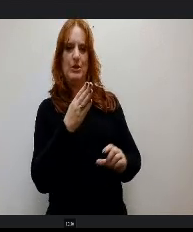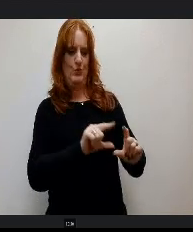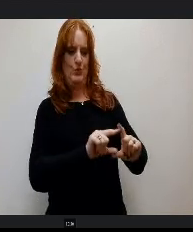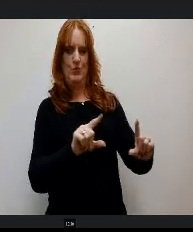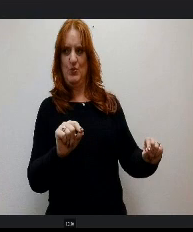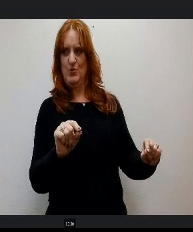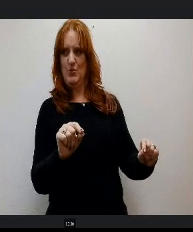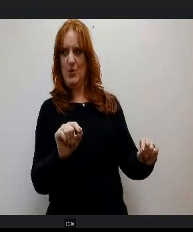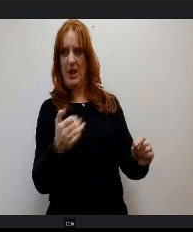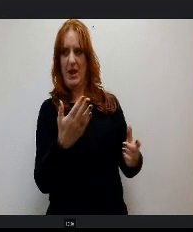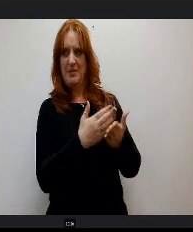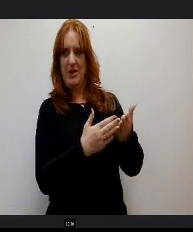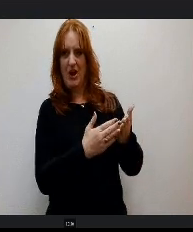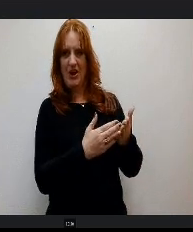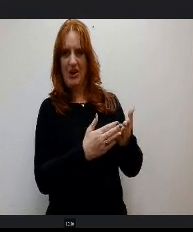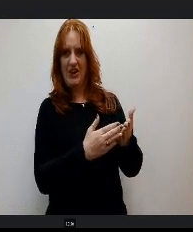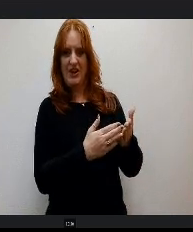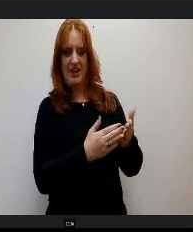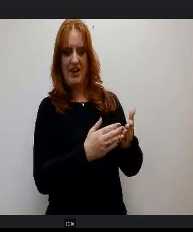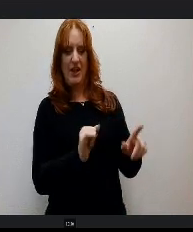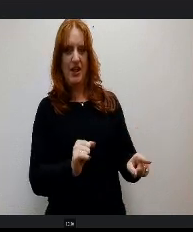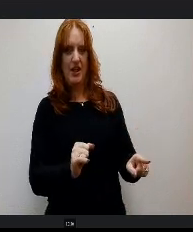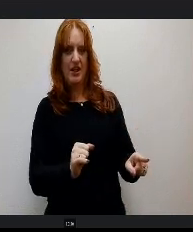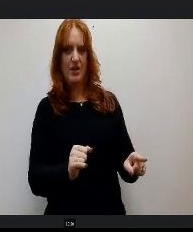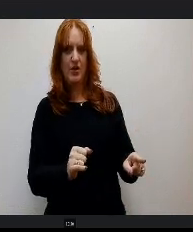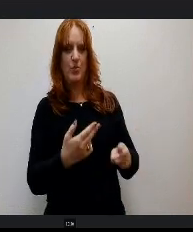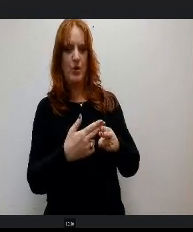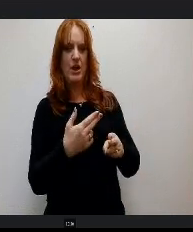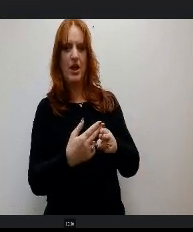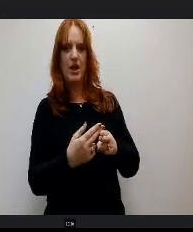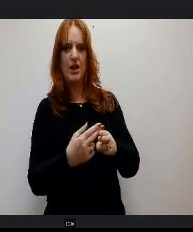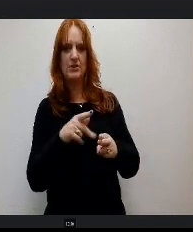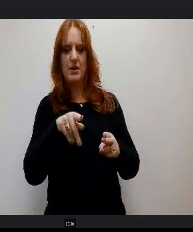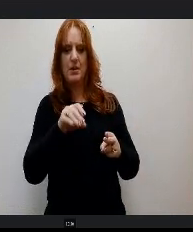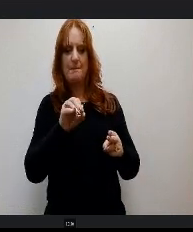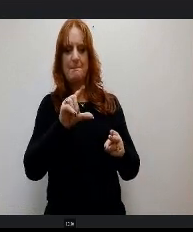d part of the reason is we use something called pooled cash, what that